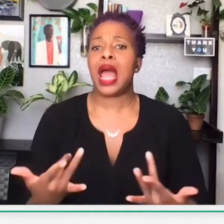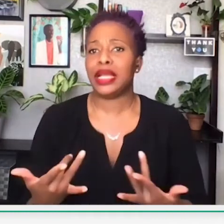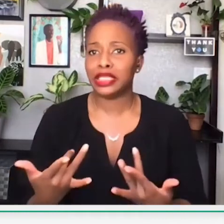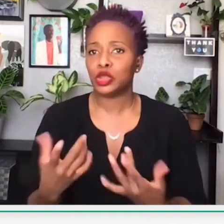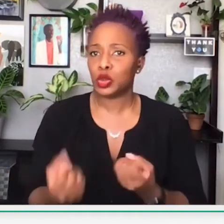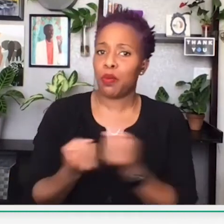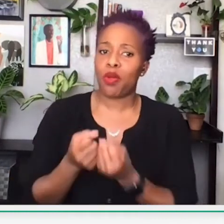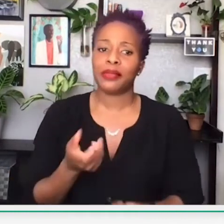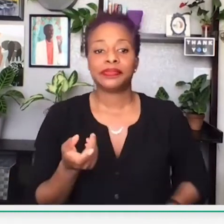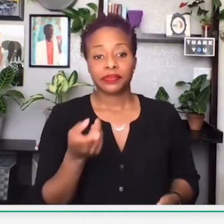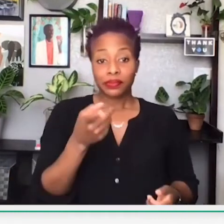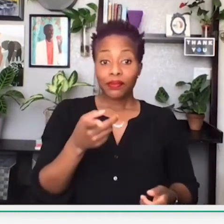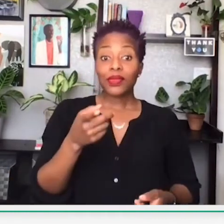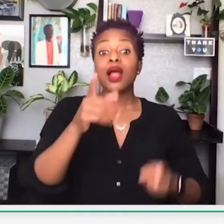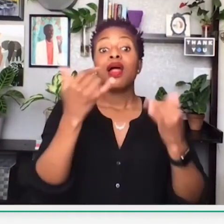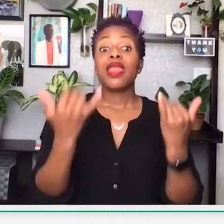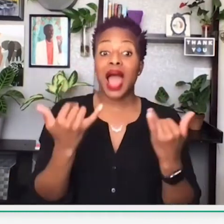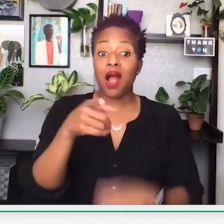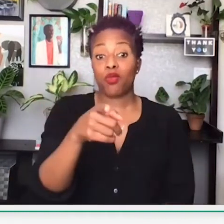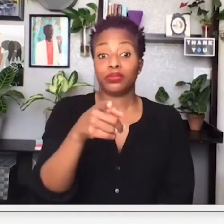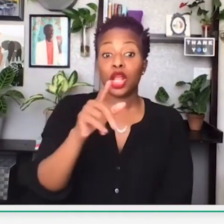and my lifestyle, then it's likely that I'm